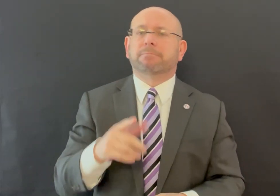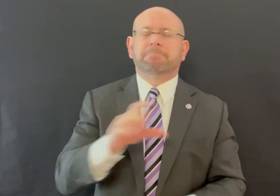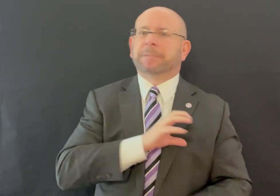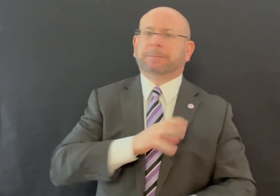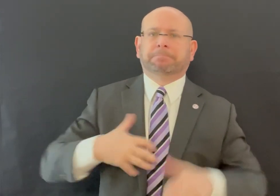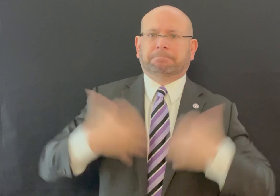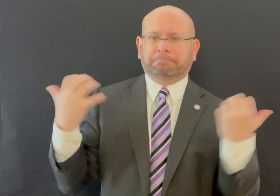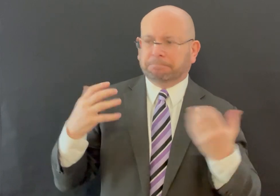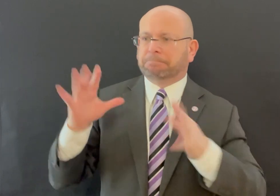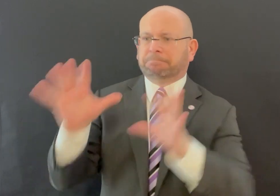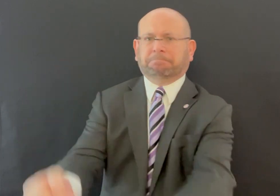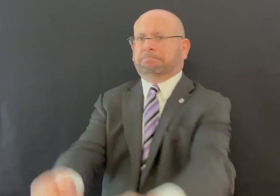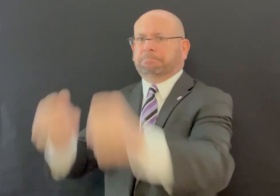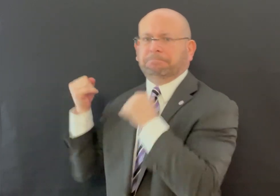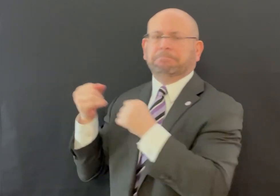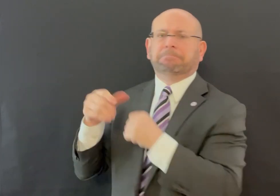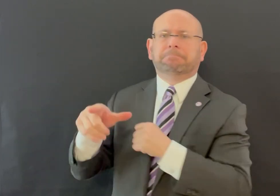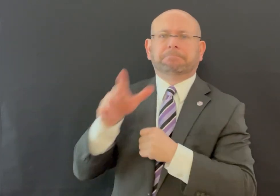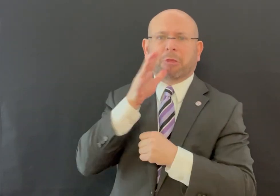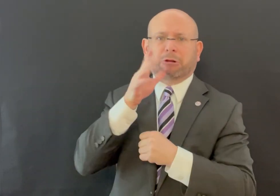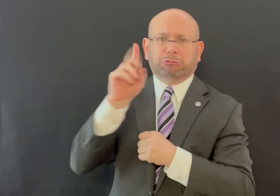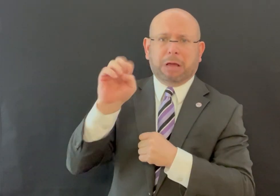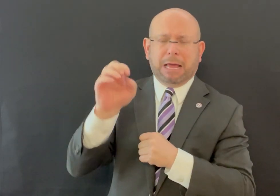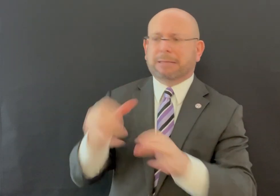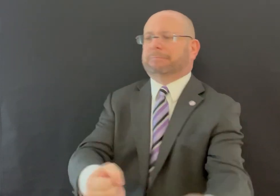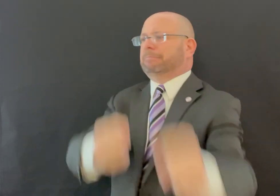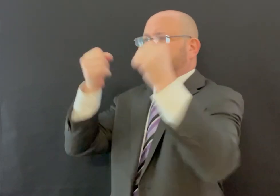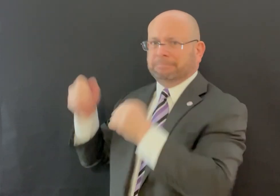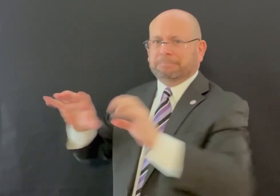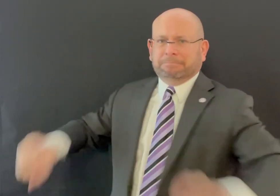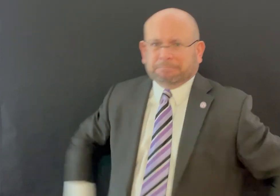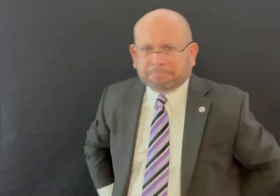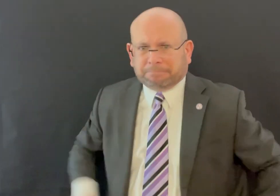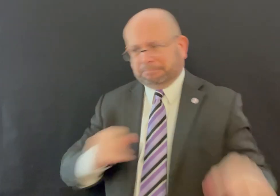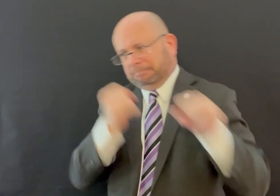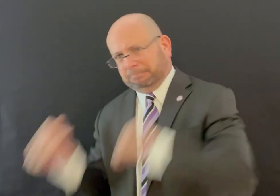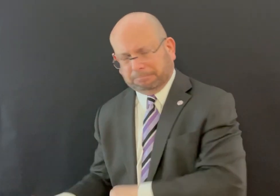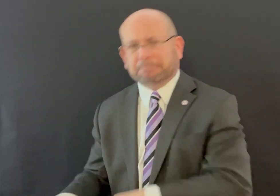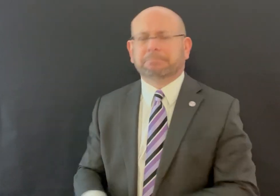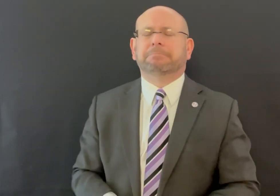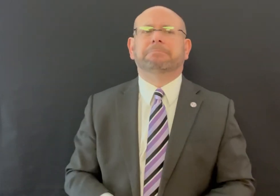The police used force and removed Dre from her car and handcuffed her hands behind her back and laid her on the ground.